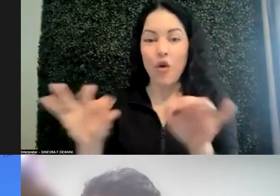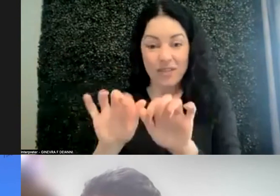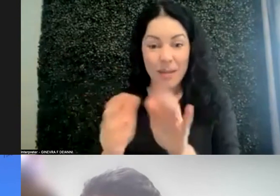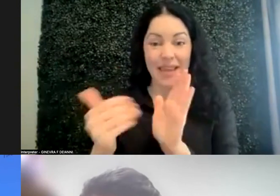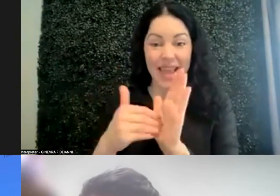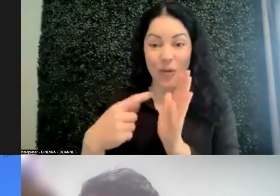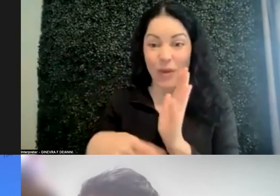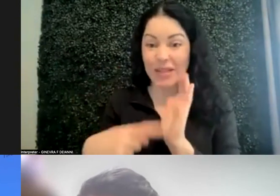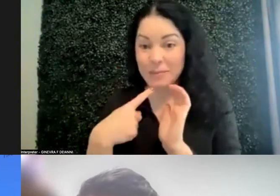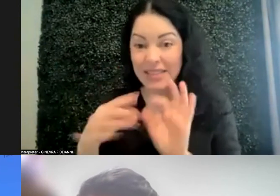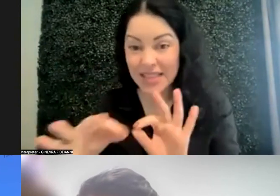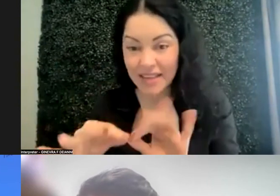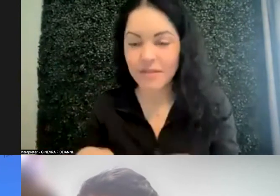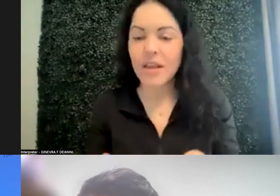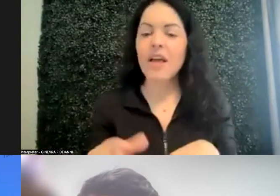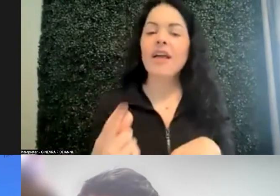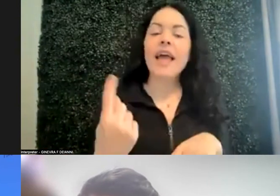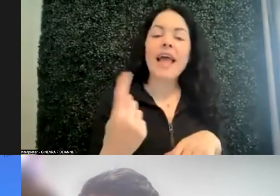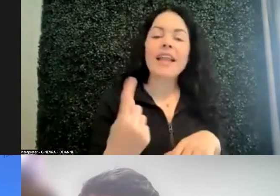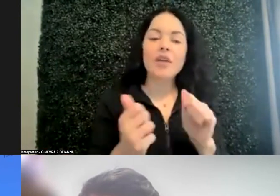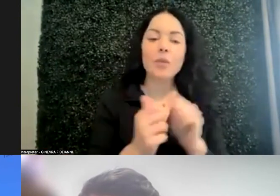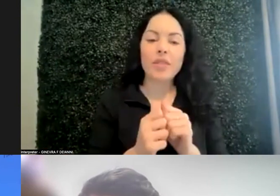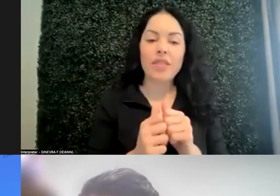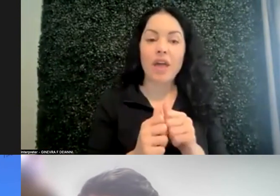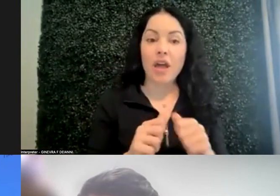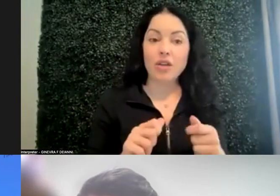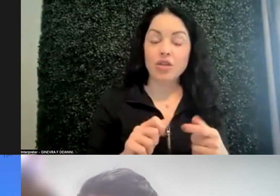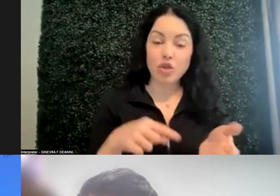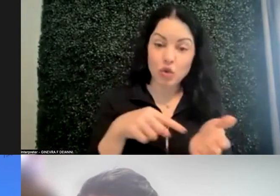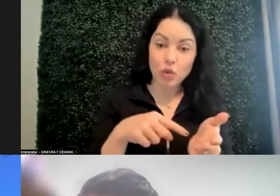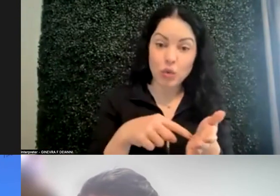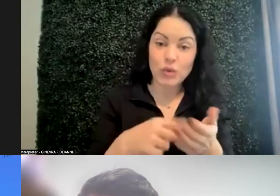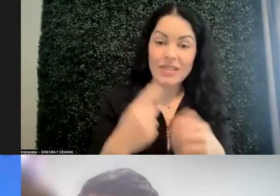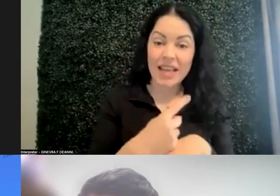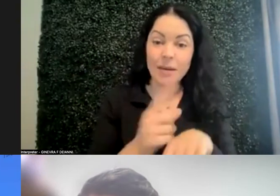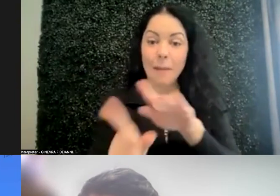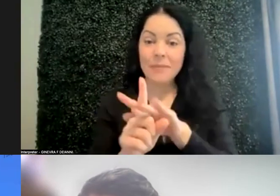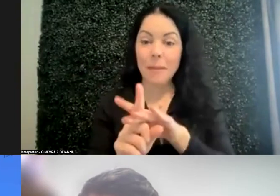Anything with a due date comes up on to do list and you can add to-do list anything that doesn't already have a due date.